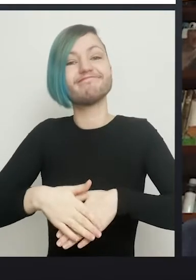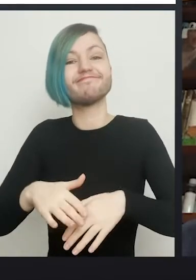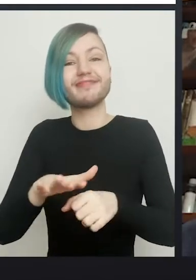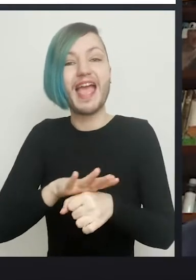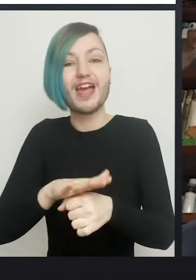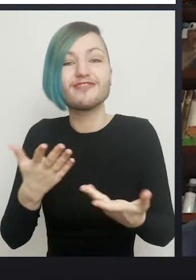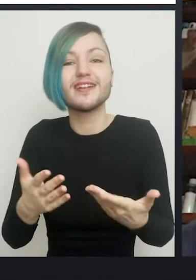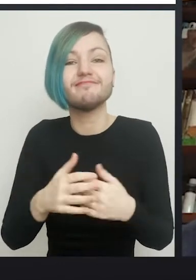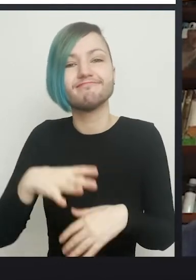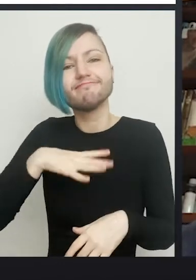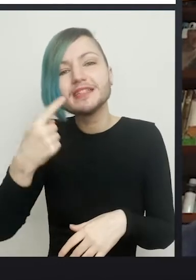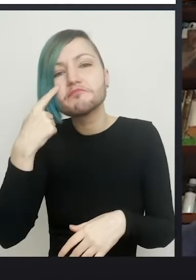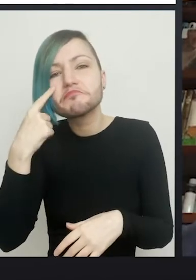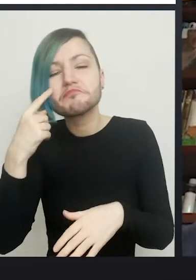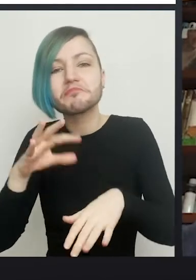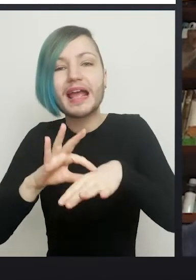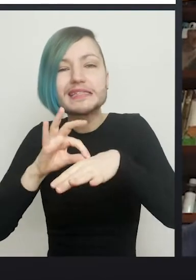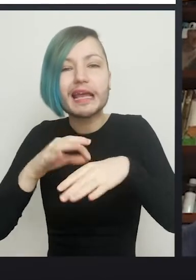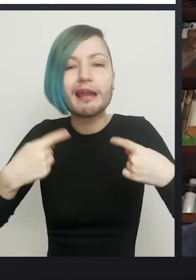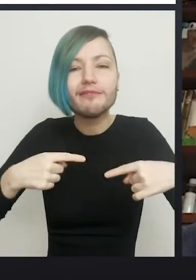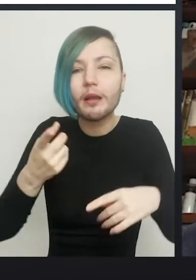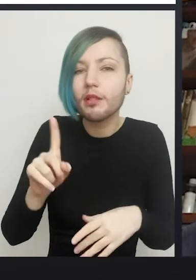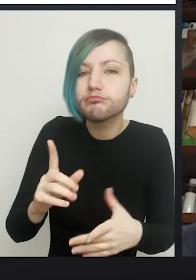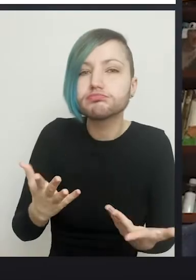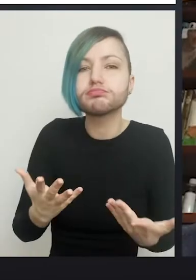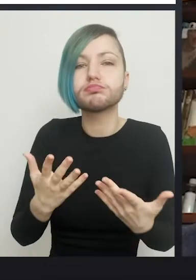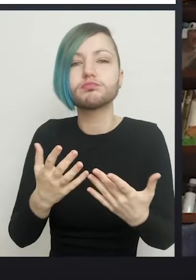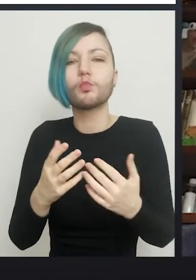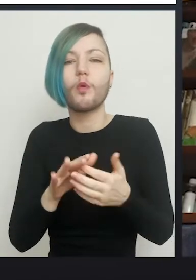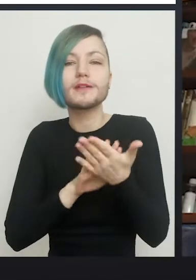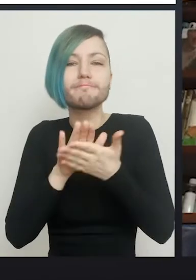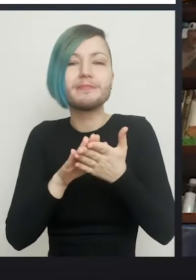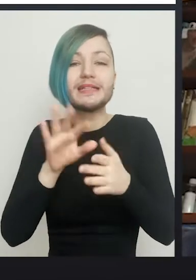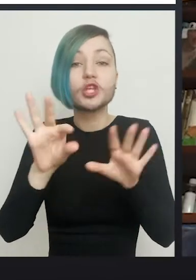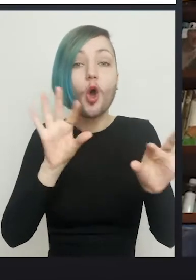We need to see what skin is available, and therefore what techniques might be usable,